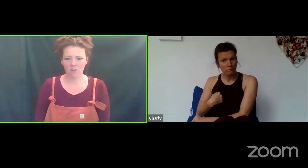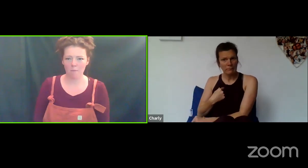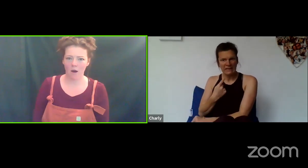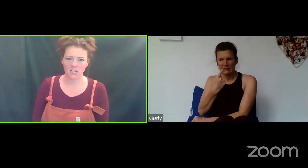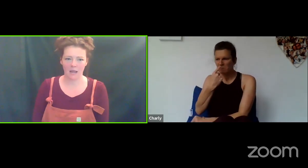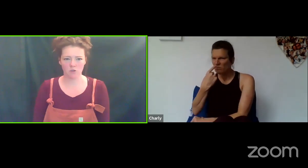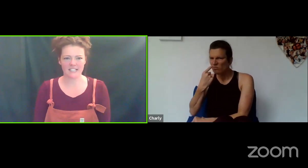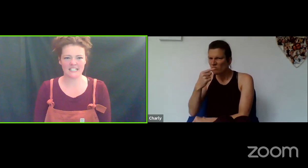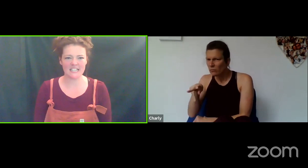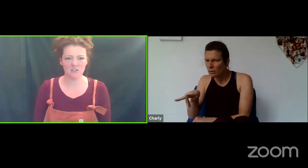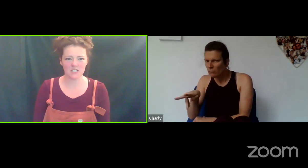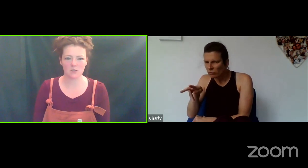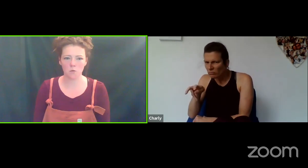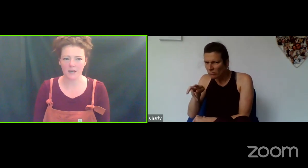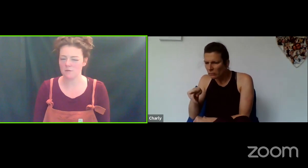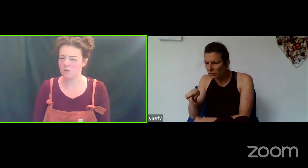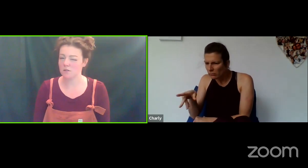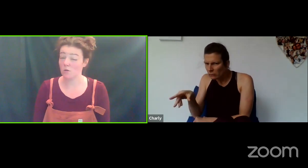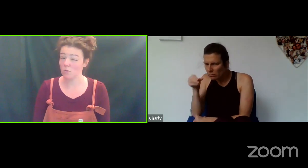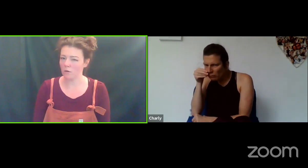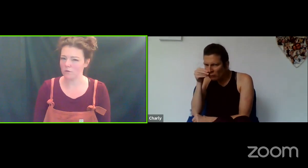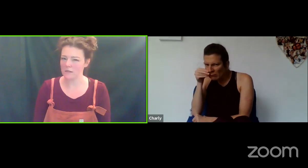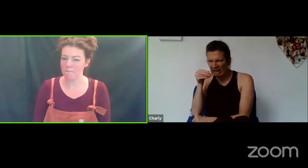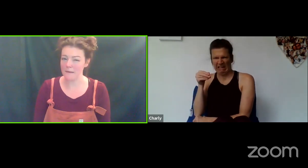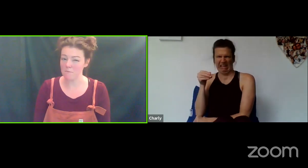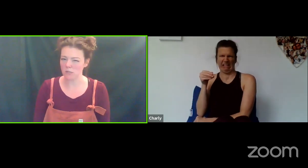See, Grandma, she kept trying to steal the sweets whereas The Wolf was a bit more